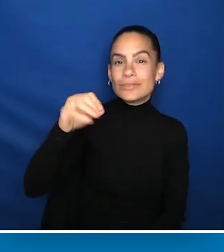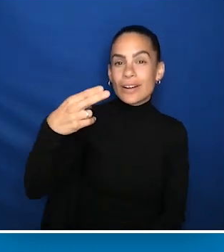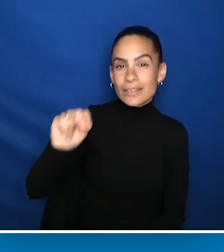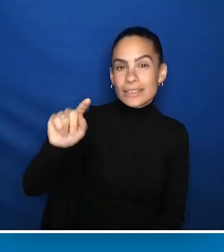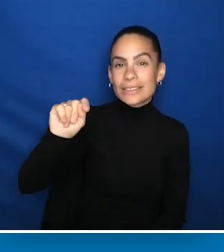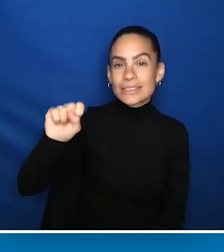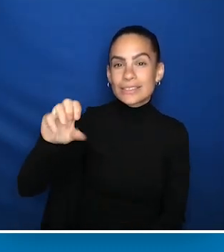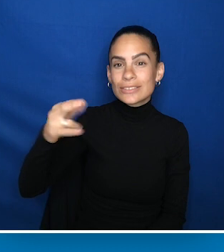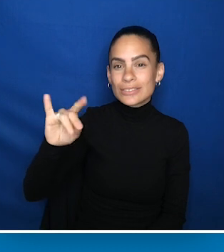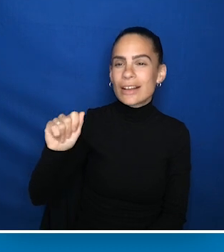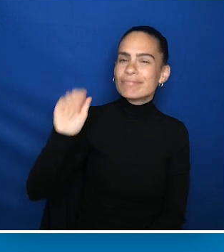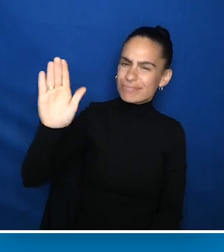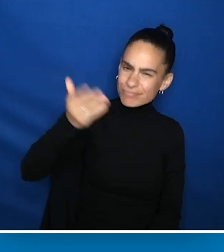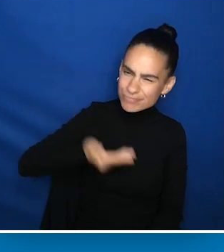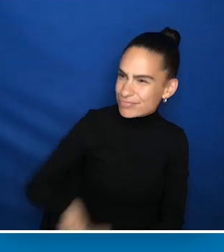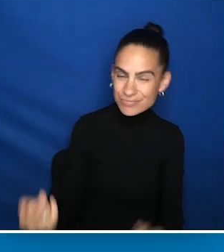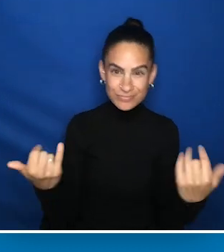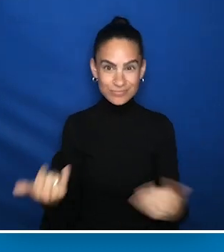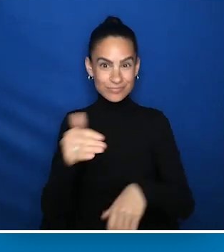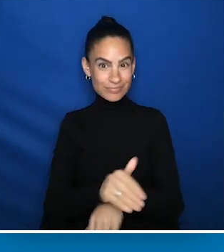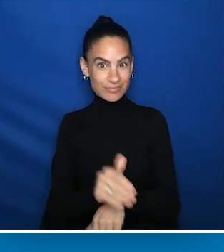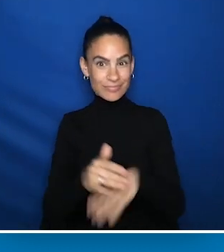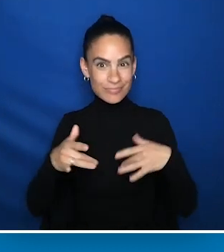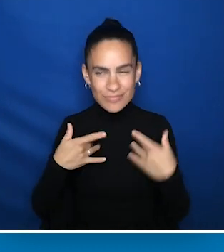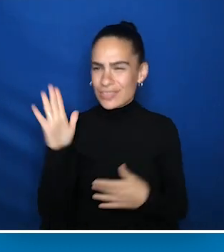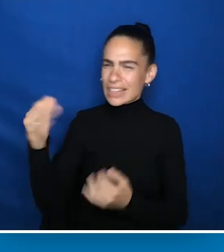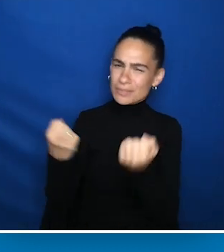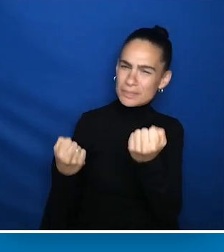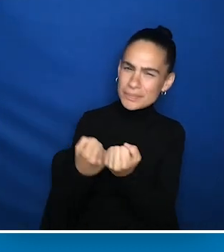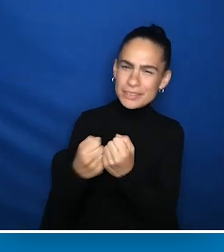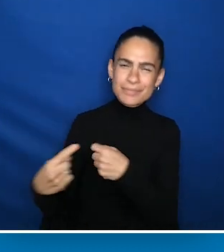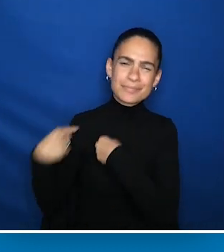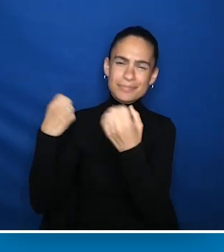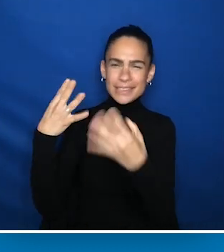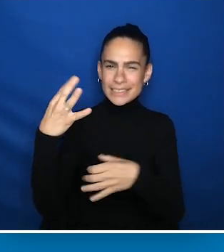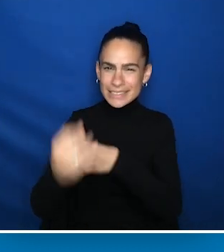John Tschida, for his invitation to me today and for his partnership with PCORI over many years.